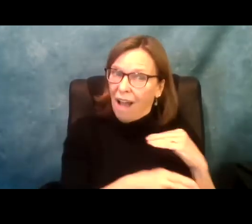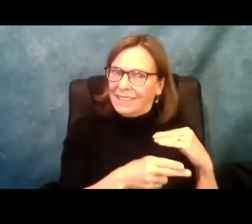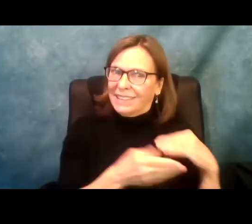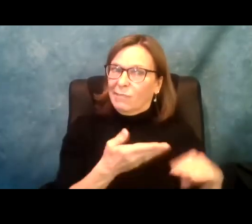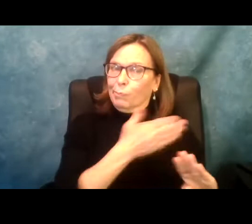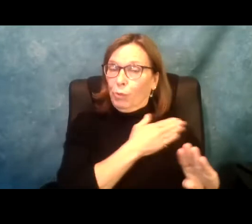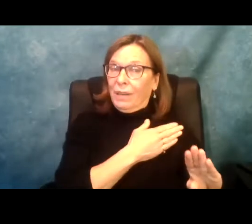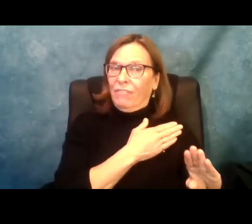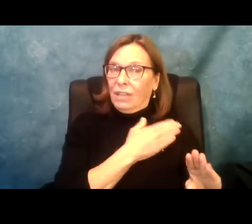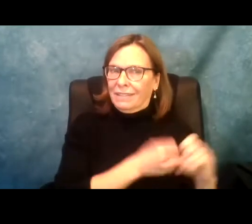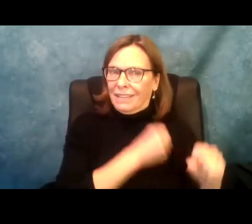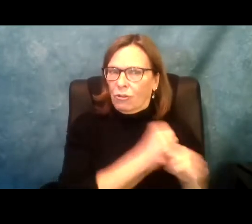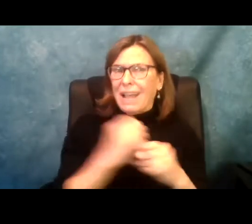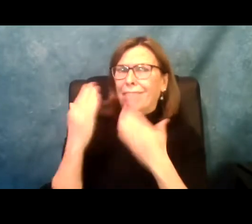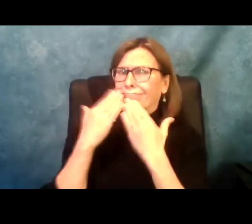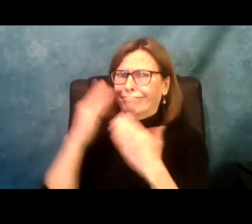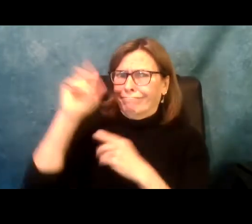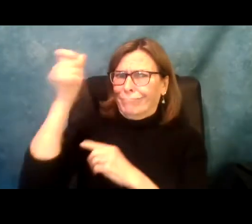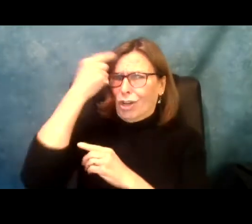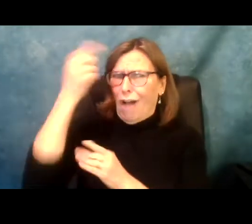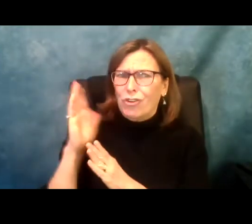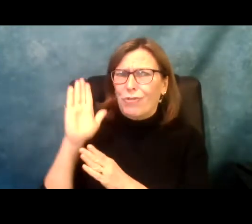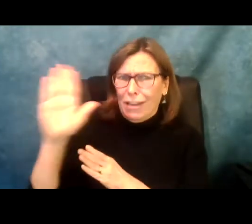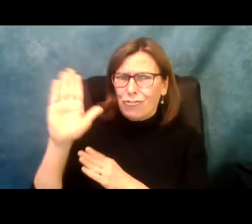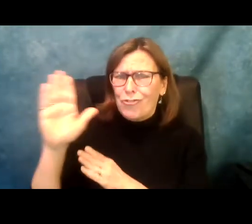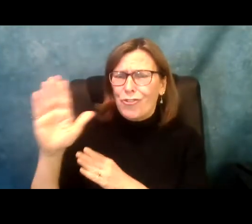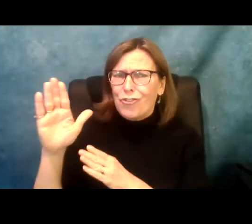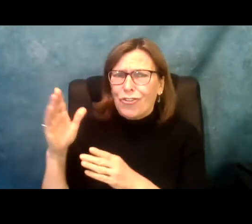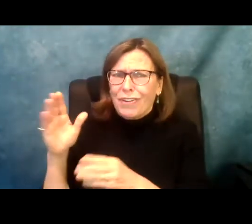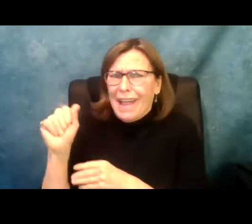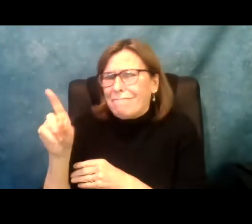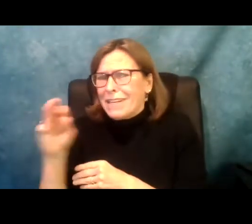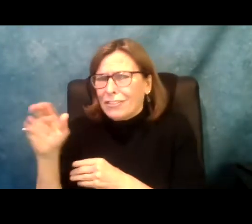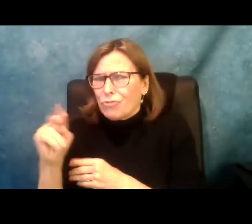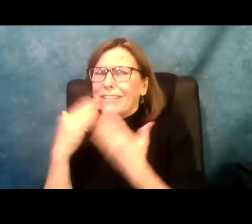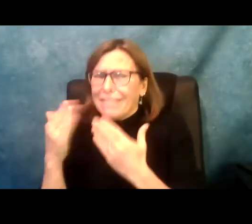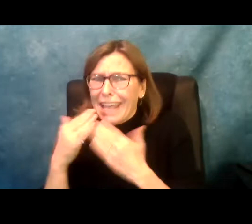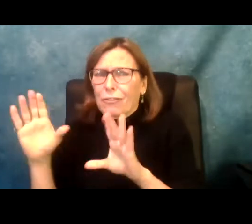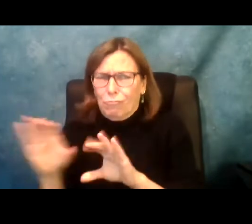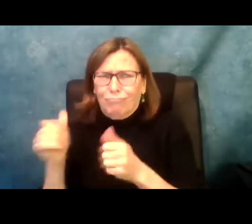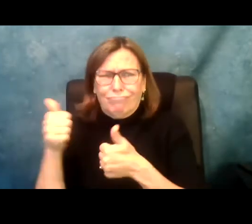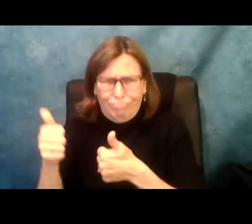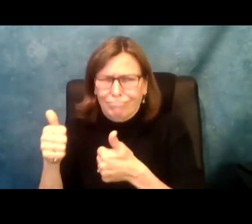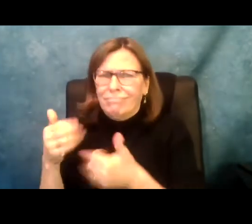Medicaid this year as oppose to cuts as we have in other years. I certainly thank her and her administration for